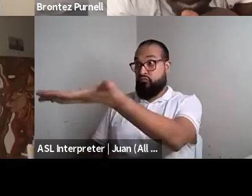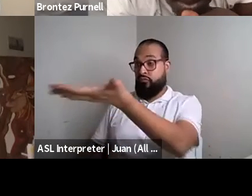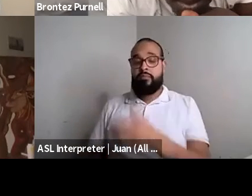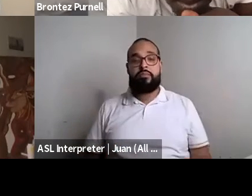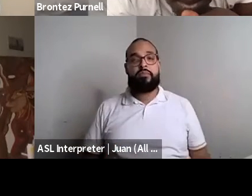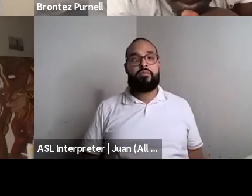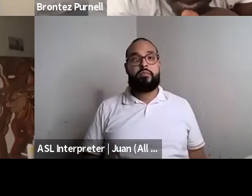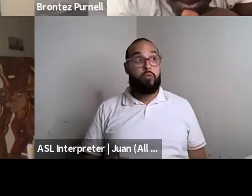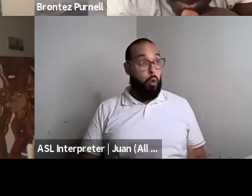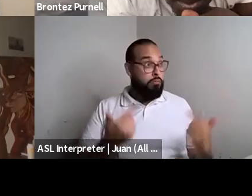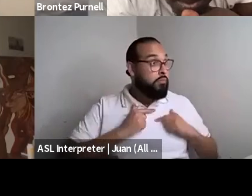Nahshon Anderson: Oh, my boy now. Yeah, yeah.